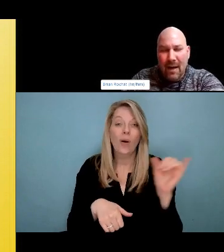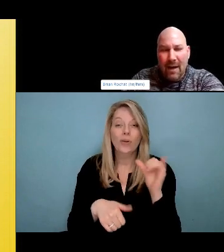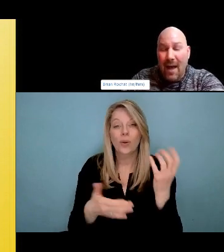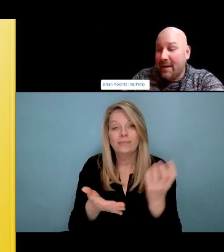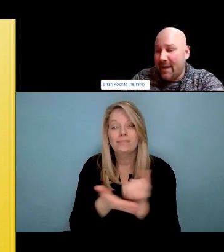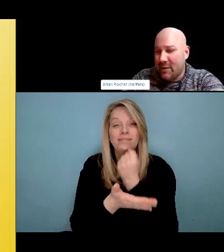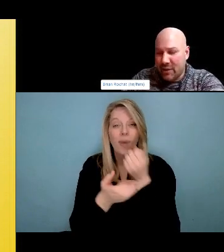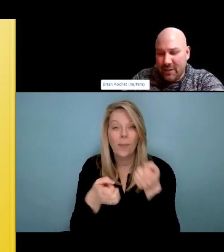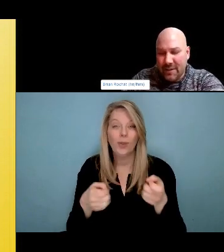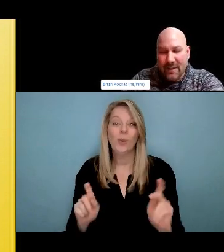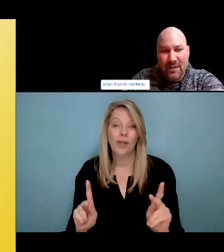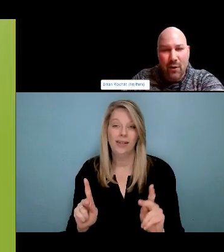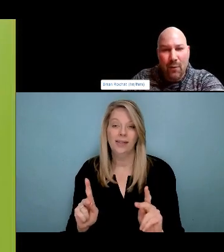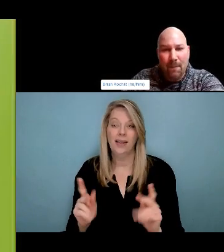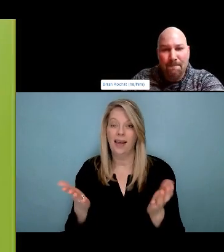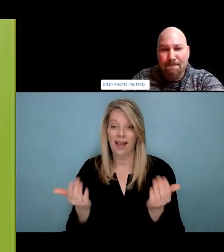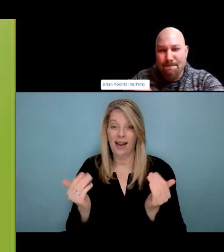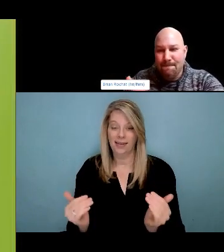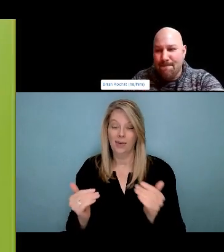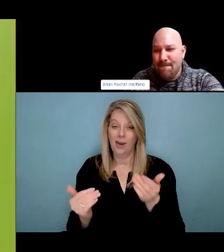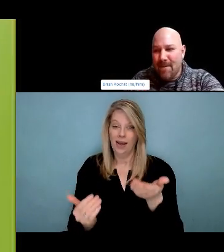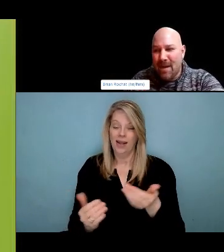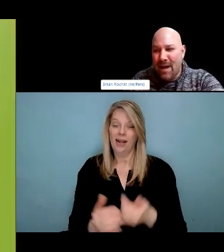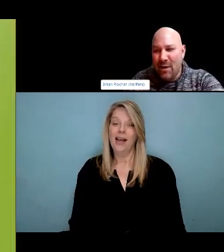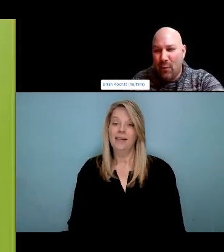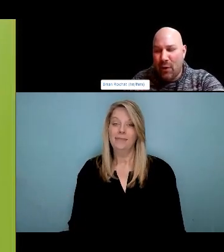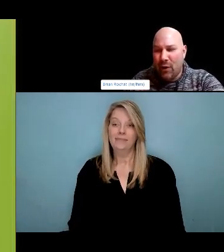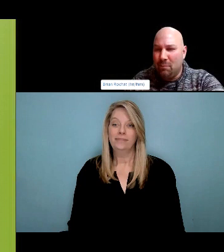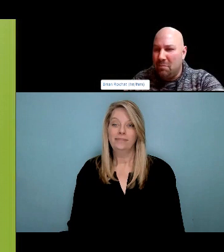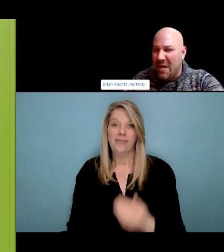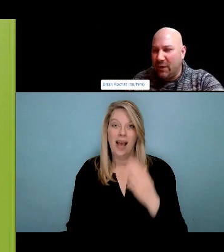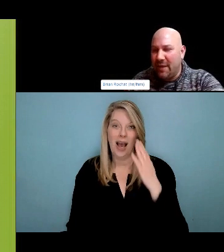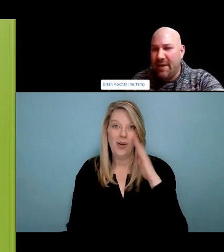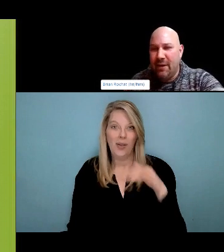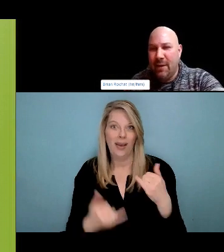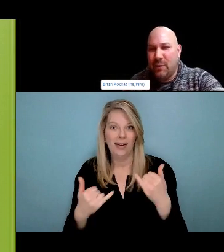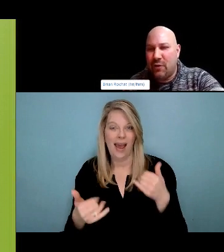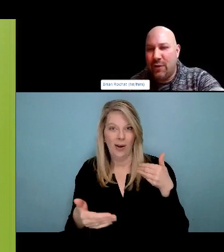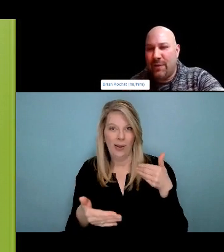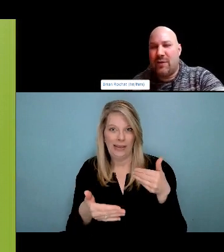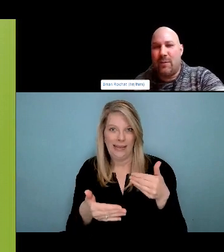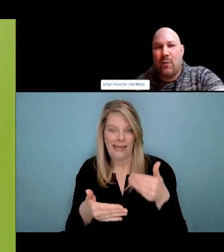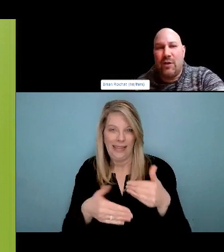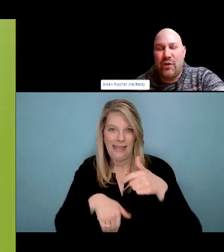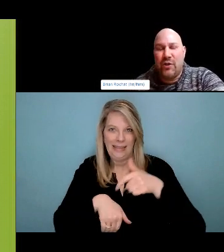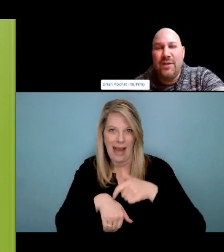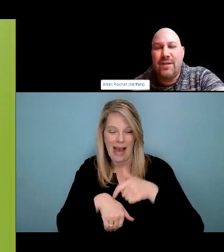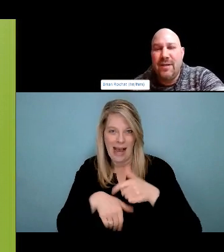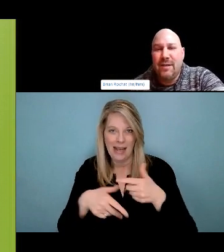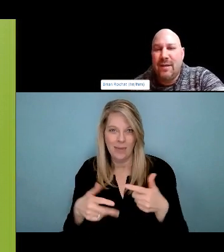I operate here in Wetuiten territory and I live in Kicksan territory.